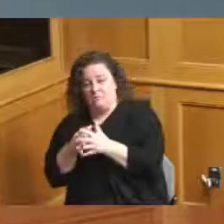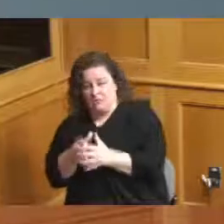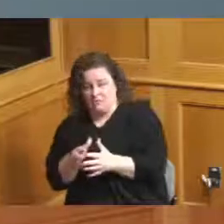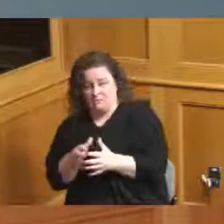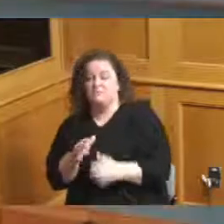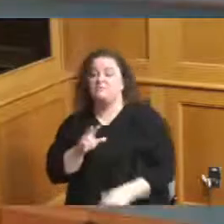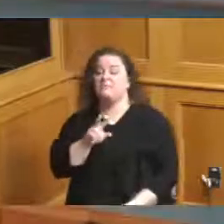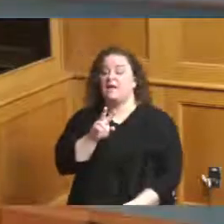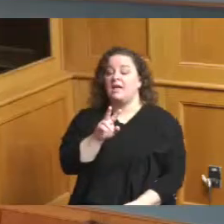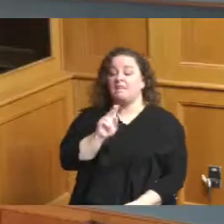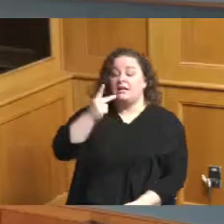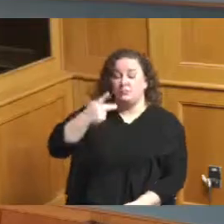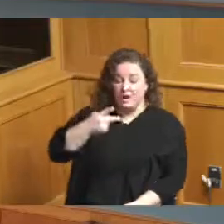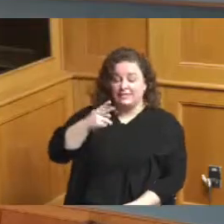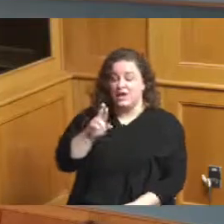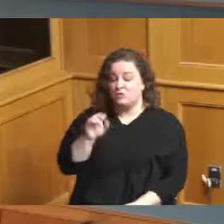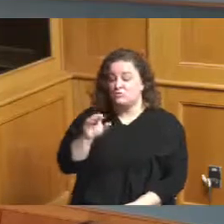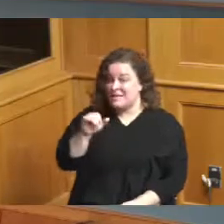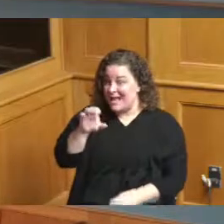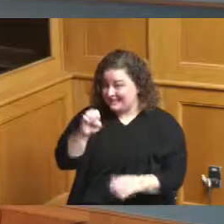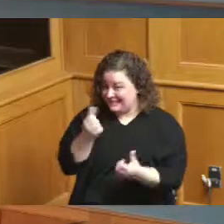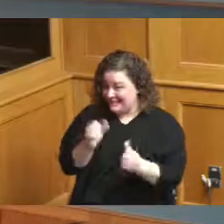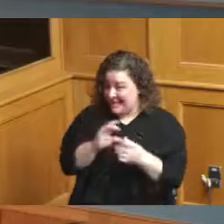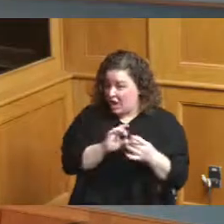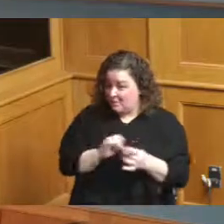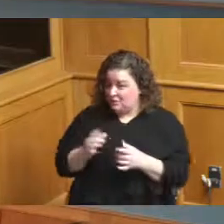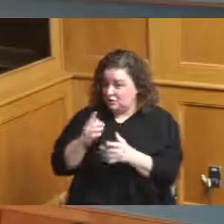yes first of all it's good to hear that the numbers are going